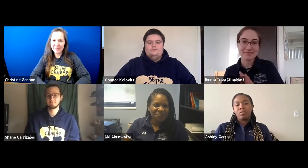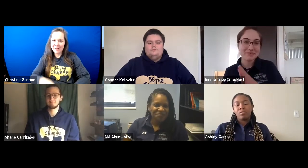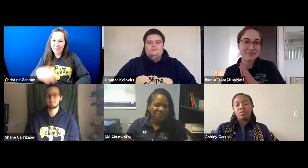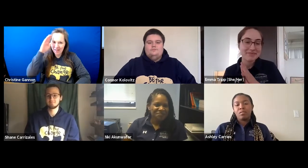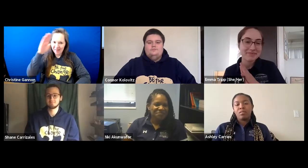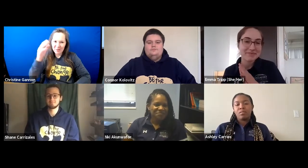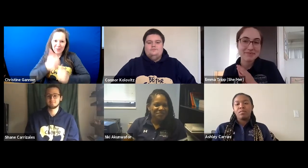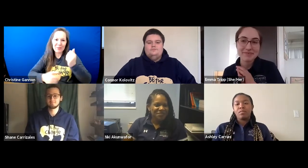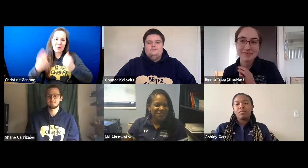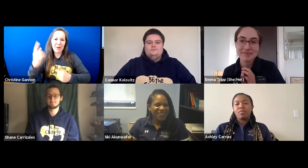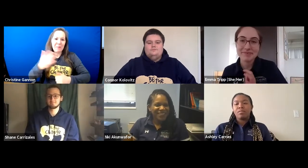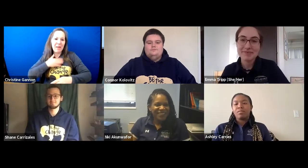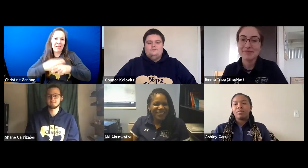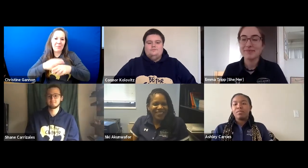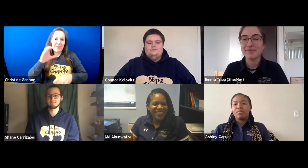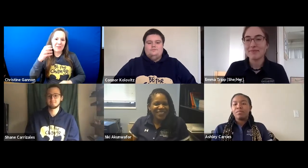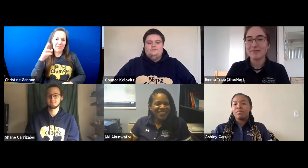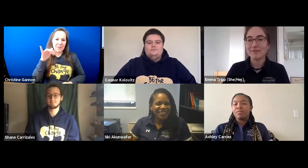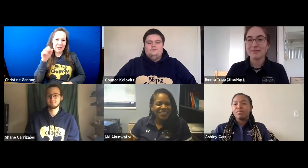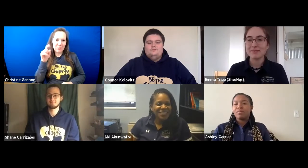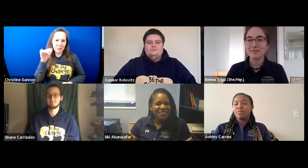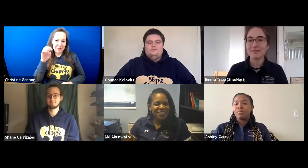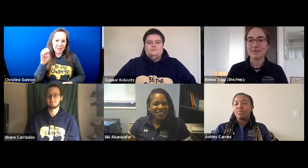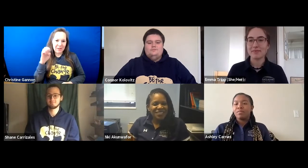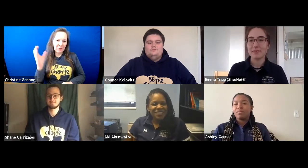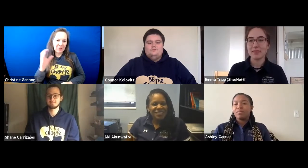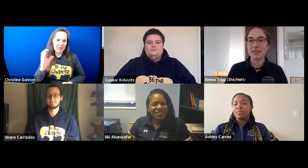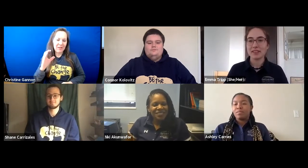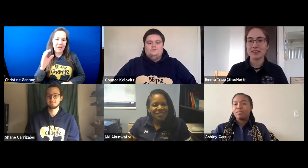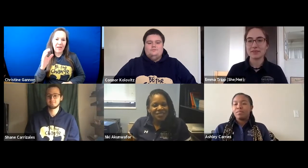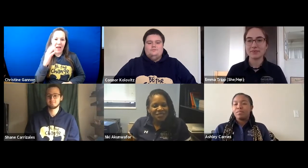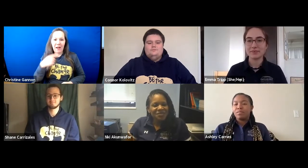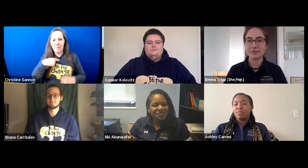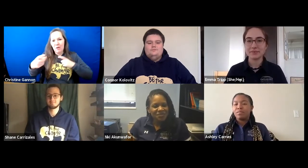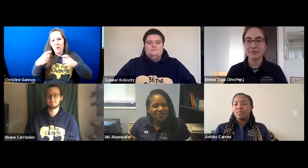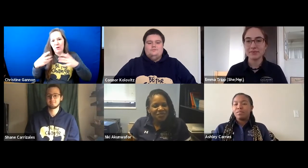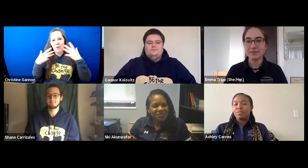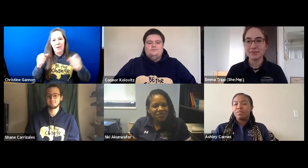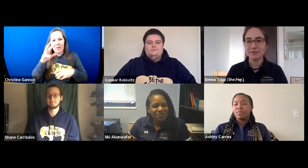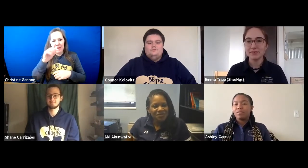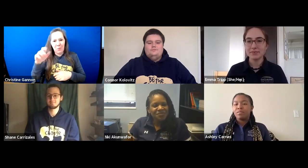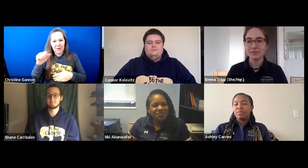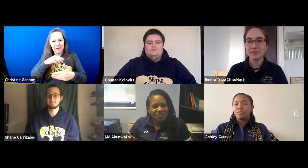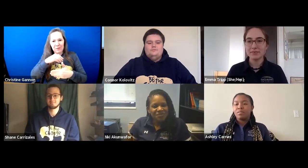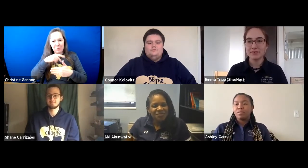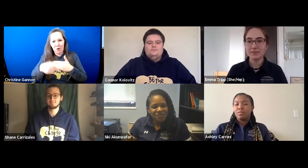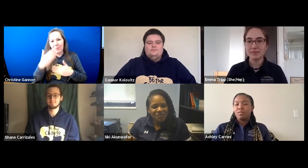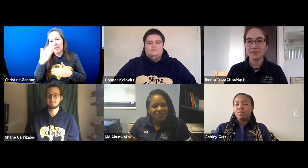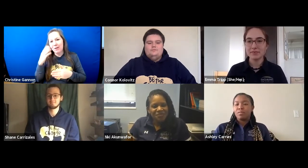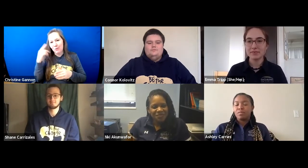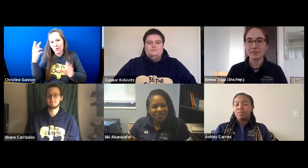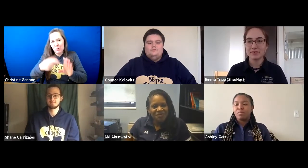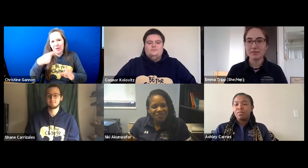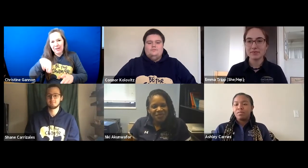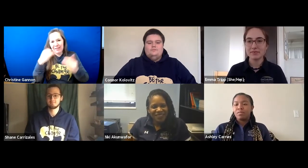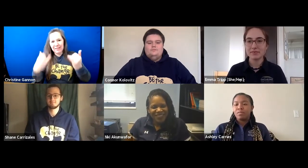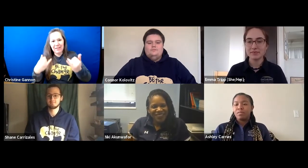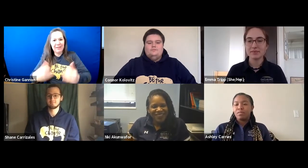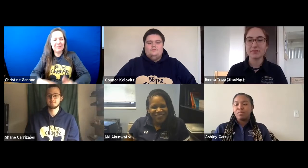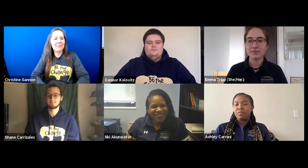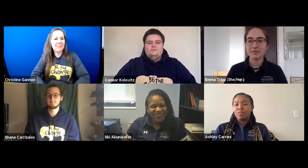>Hello everyone my name is Christine. I am the director of the Health and Wellness Programs. Thank you for joining us today.